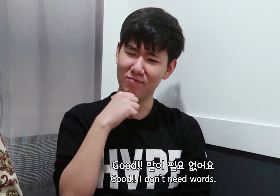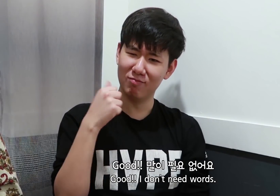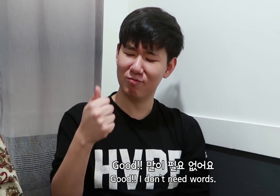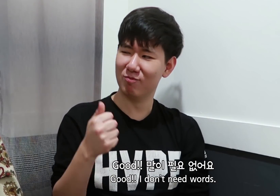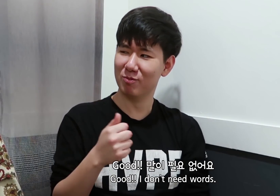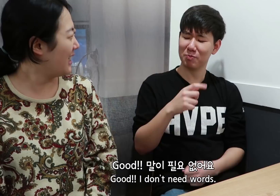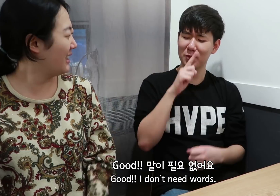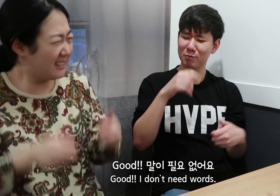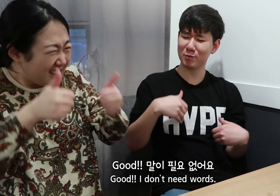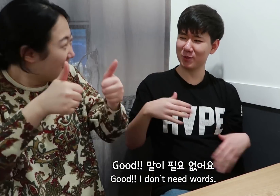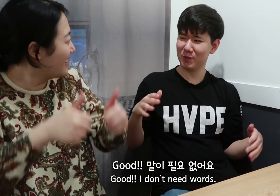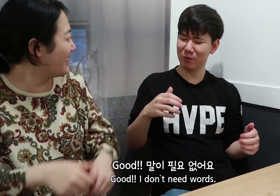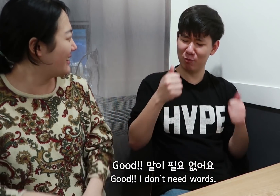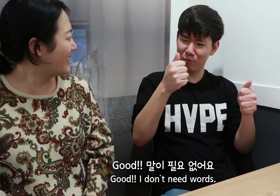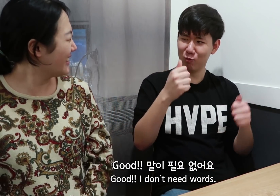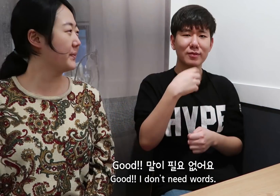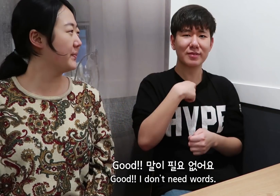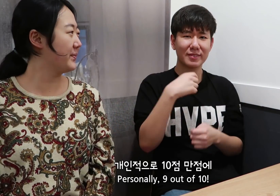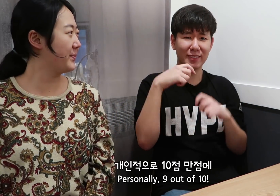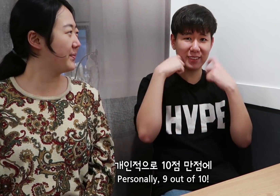Good. I don’t need words.